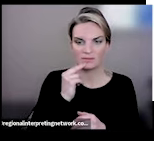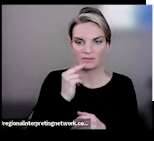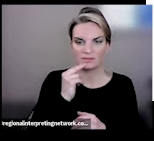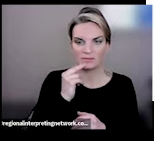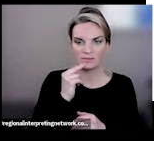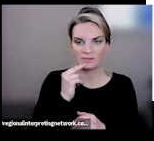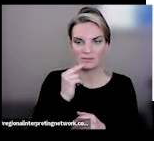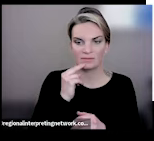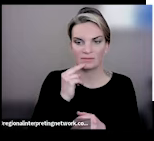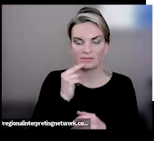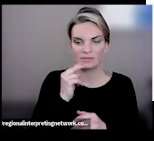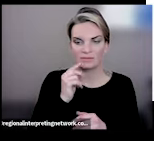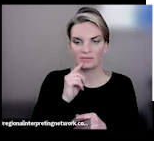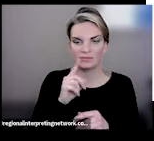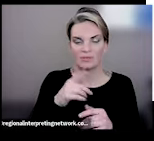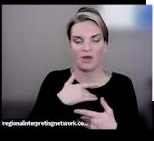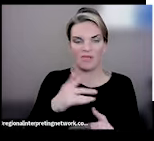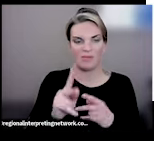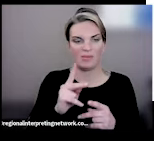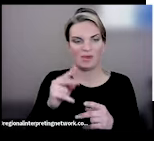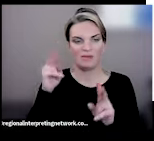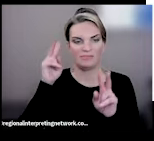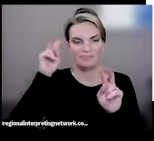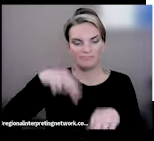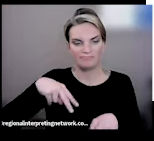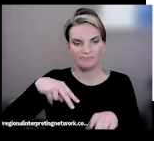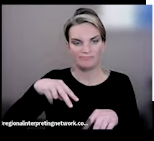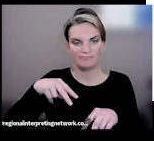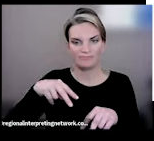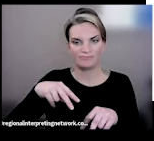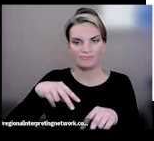but they're often villainized. Like I said, you would think I'm talking about Twinkies, but all I'm